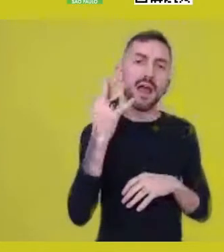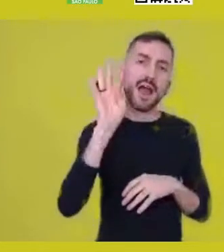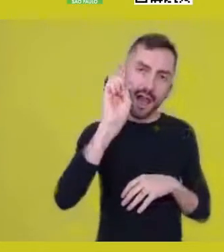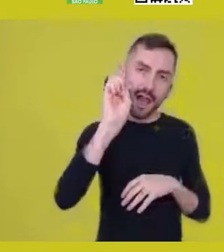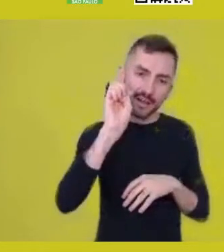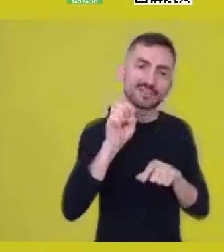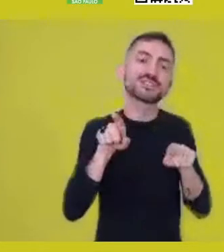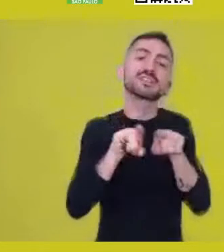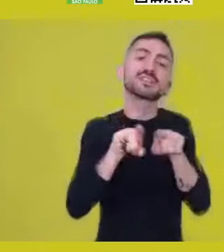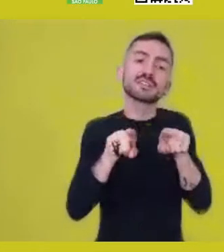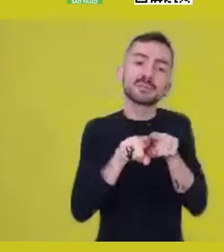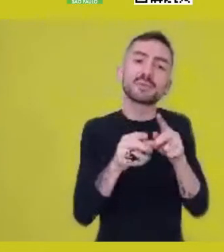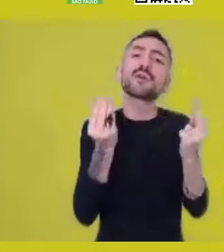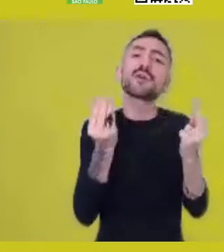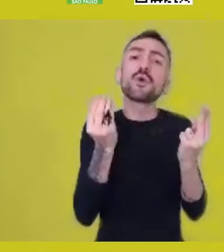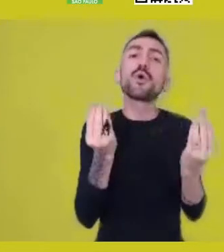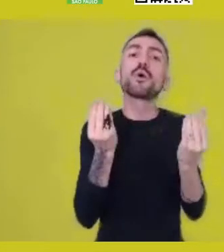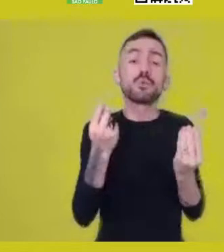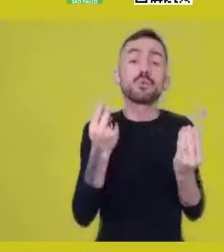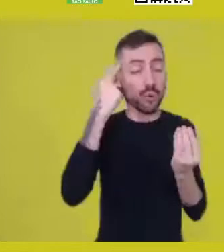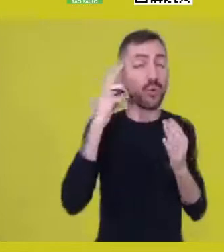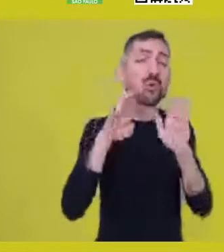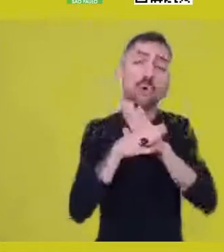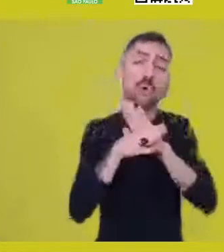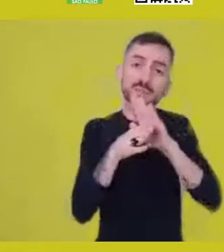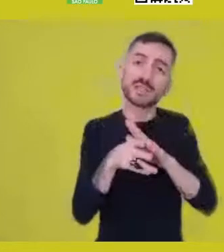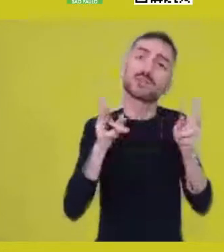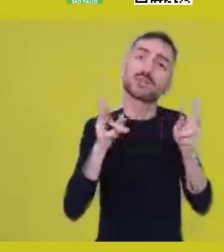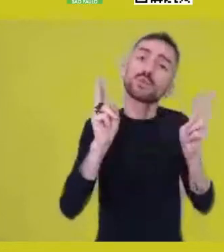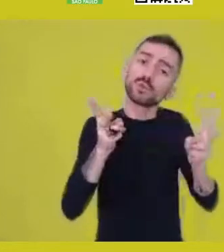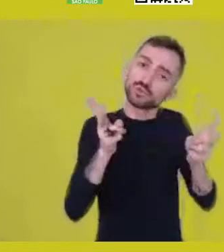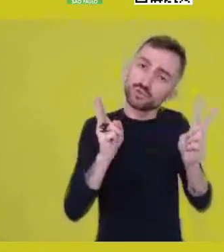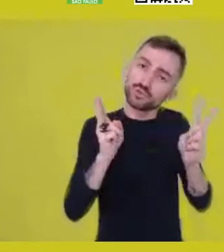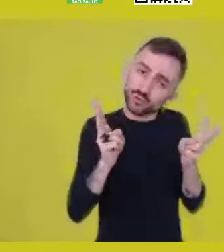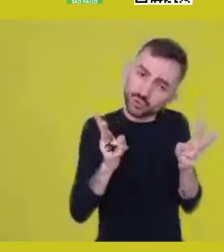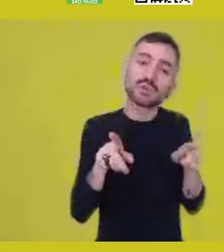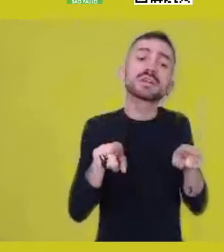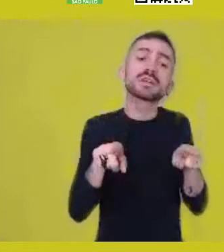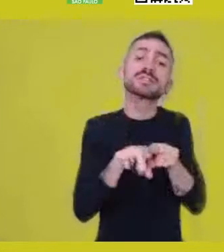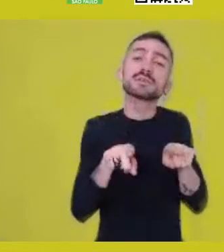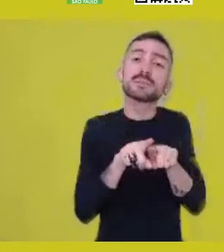and where do we base our knowledge.